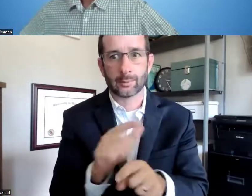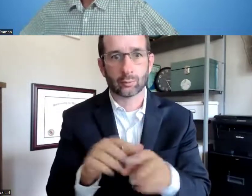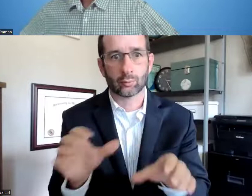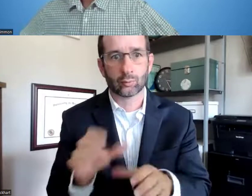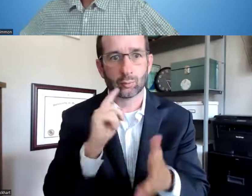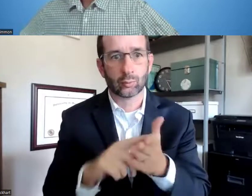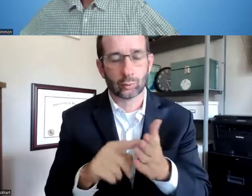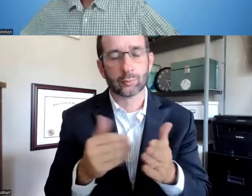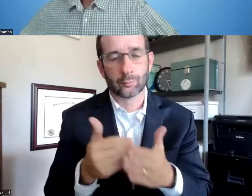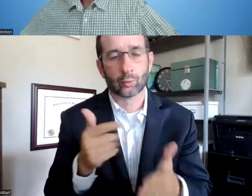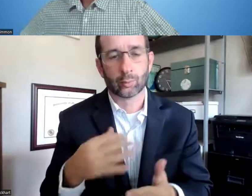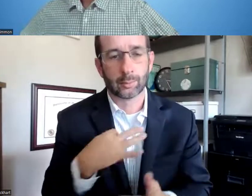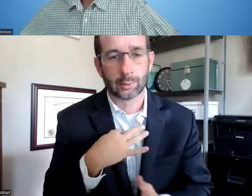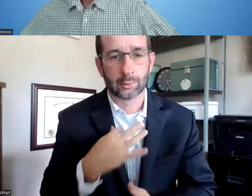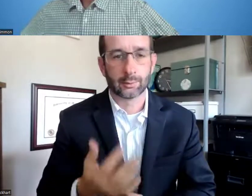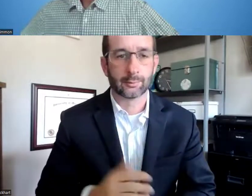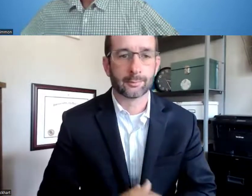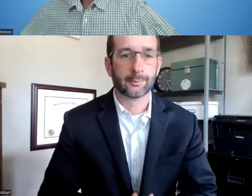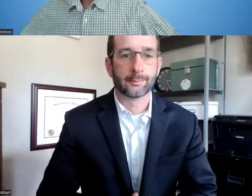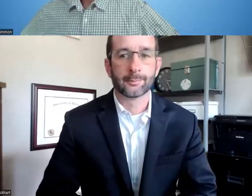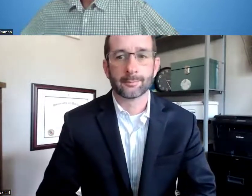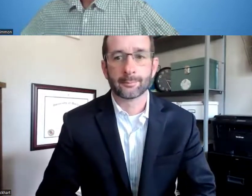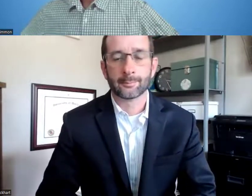where you can show that 2-year commitment before you apply.